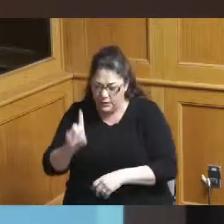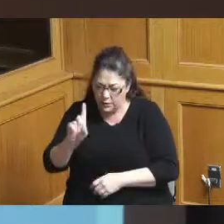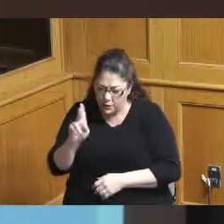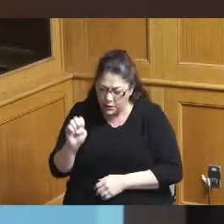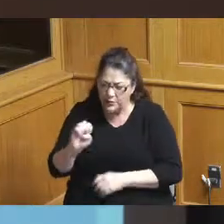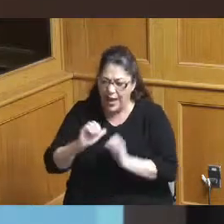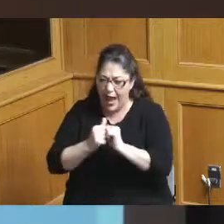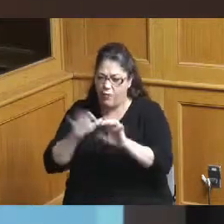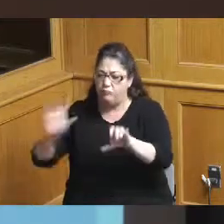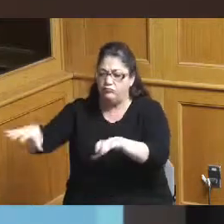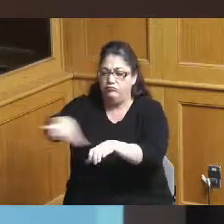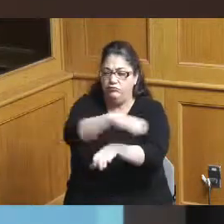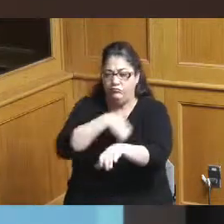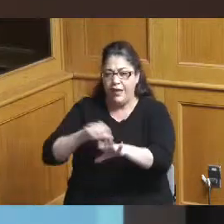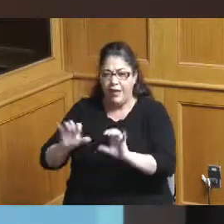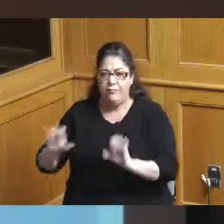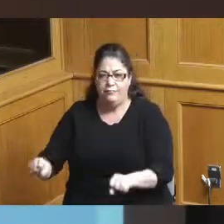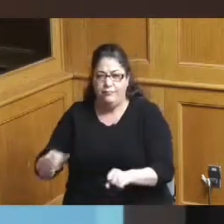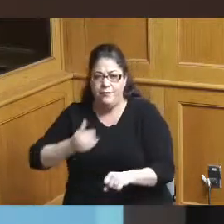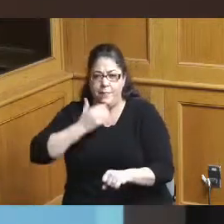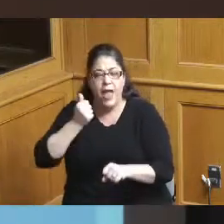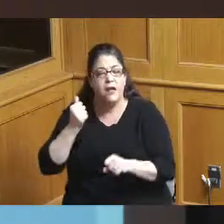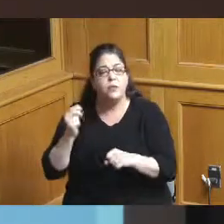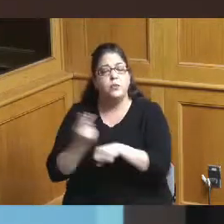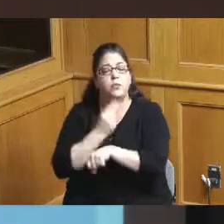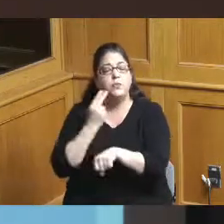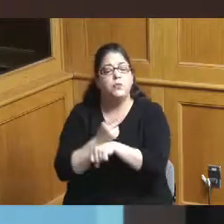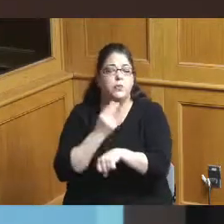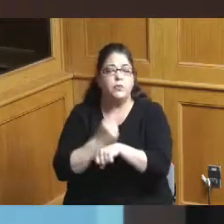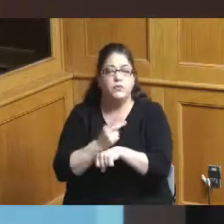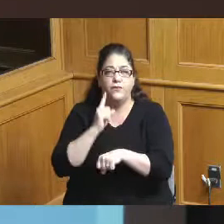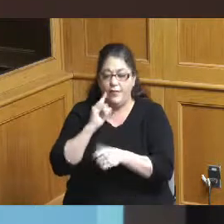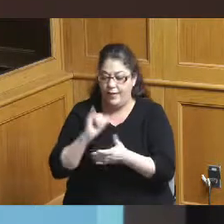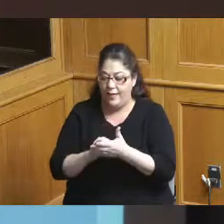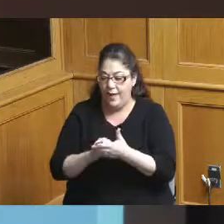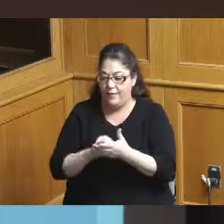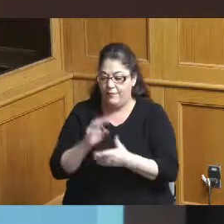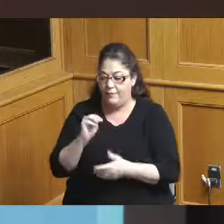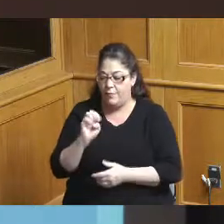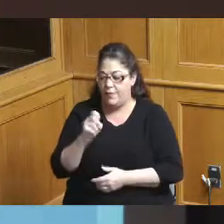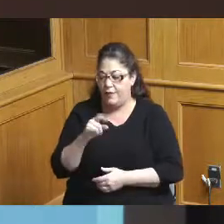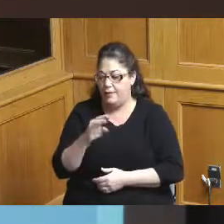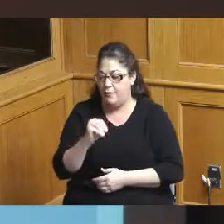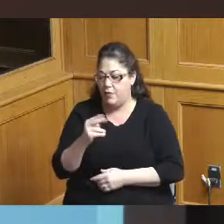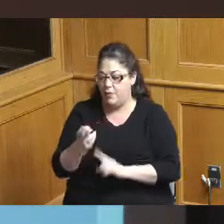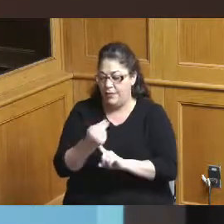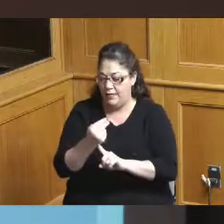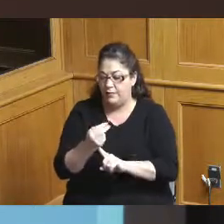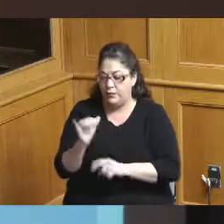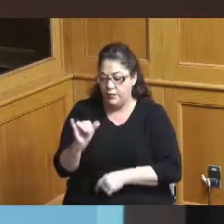properties and look at the best and highest use for the millennium hotel site as well Bridget